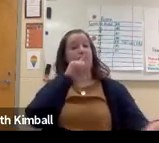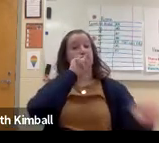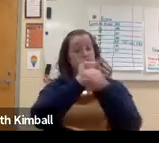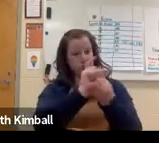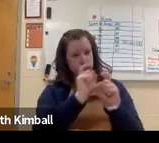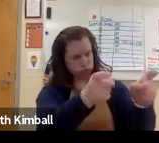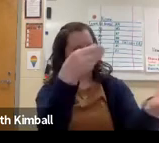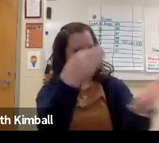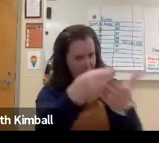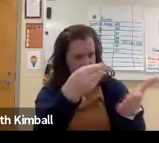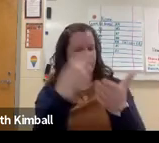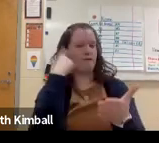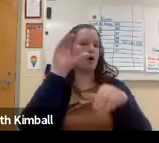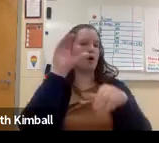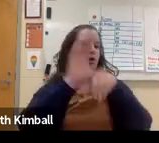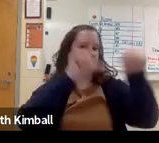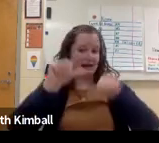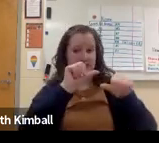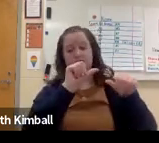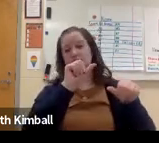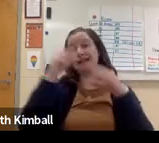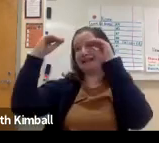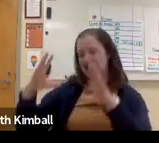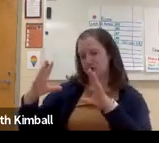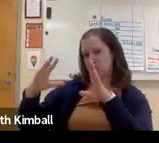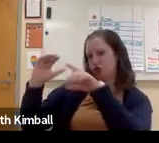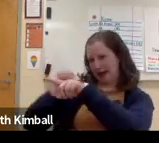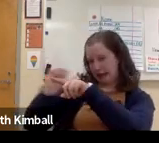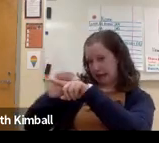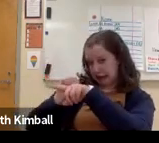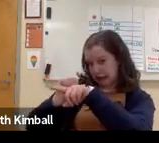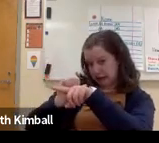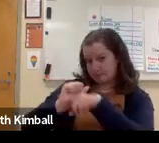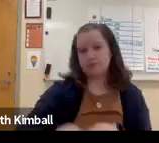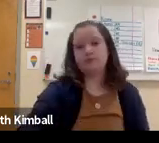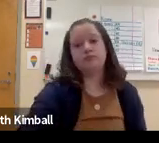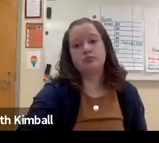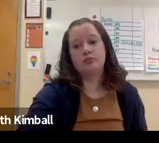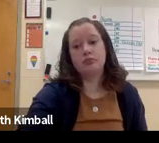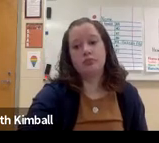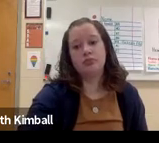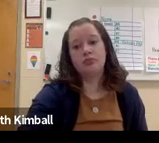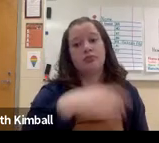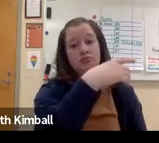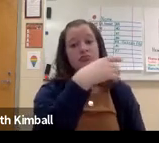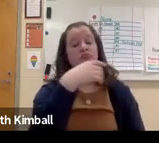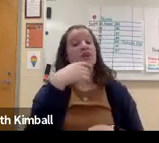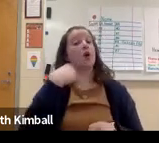So we see an opportunity to be able to invest in our students, and our teachers to be able to provide that training.